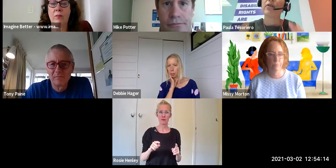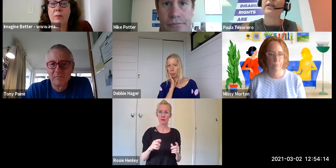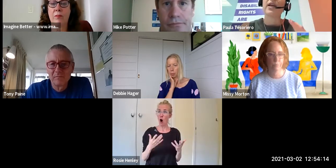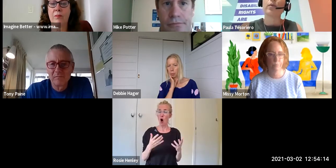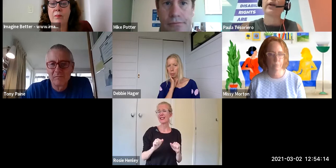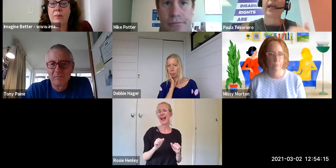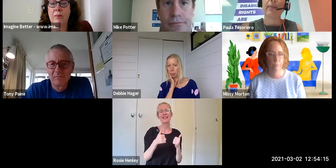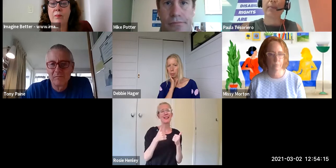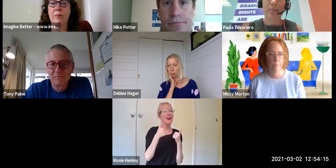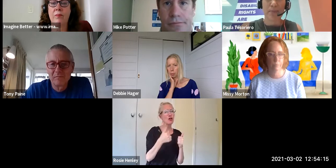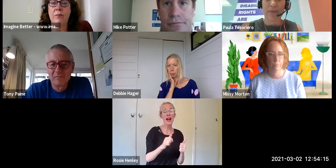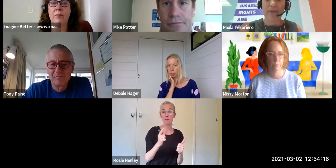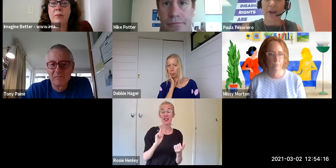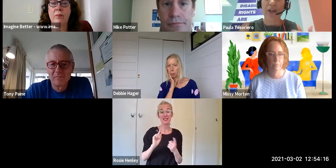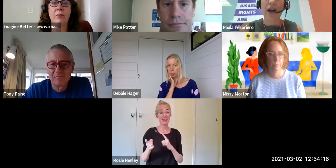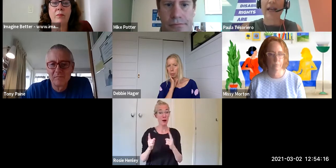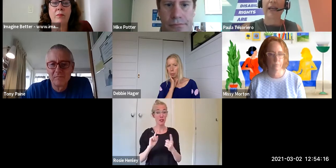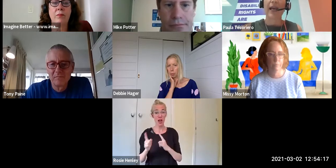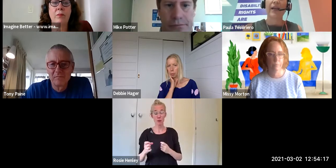there are days where it can be very draining.